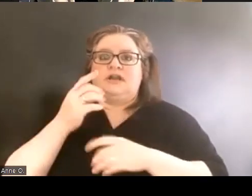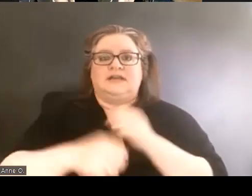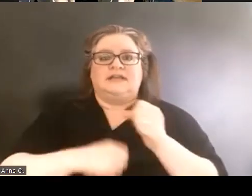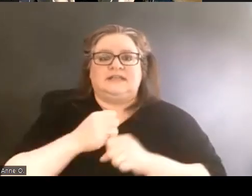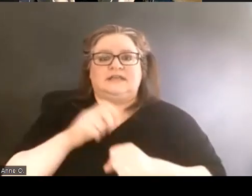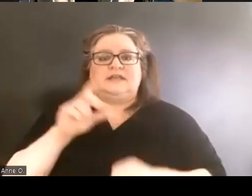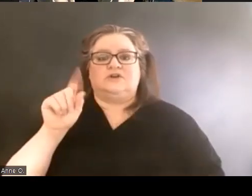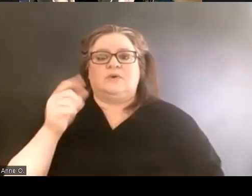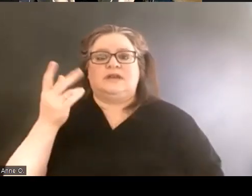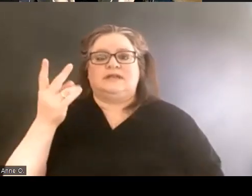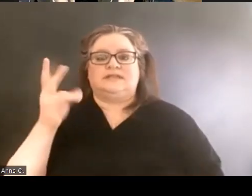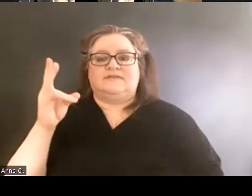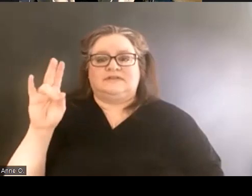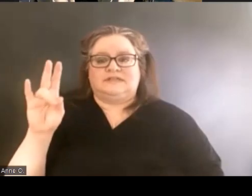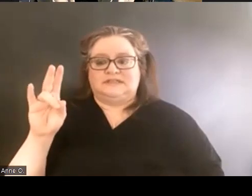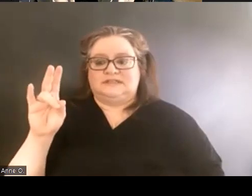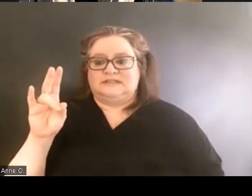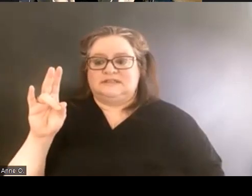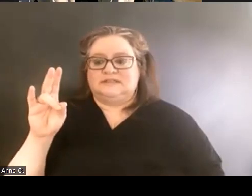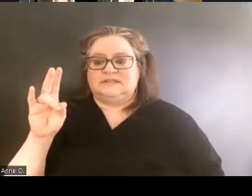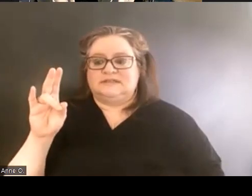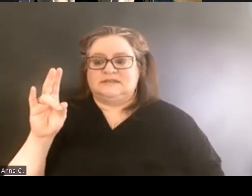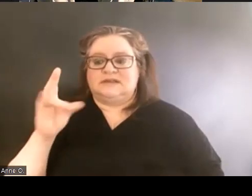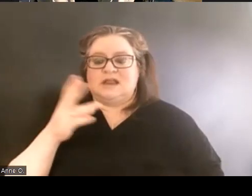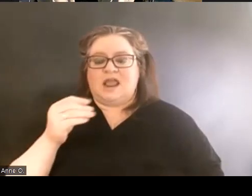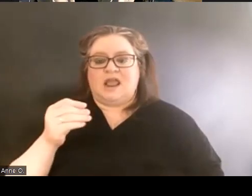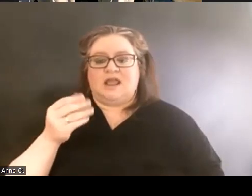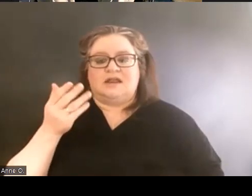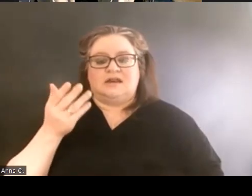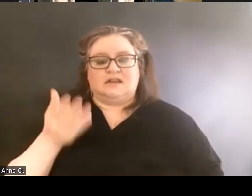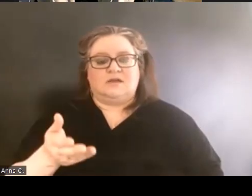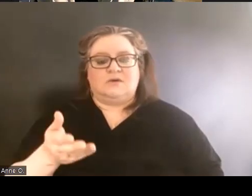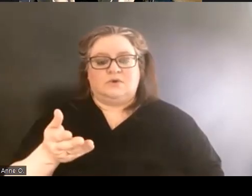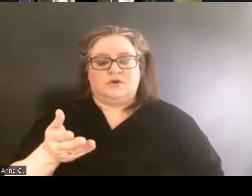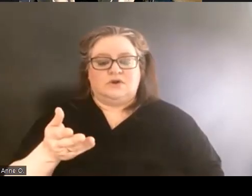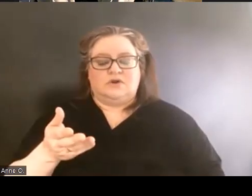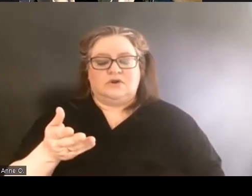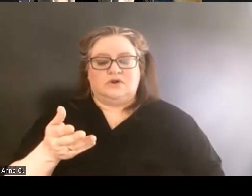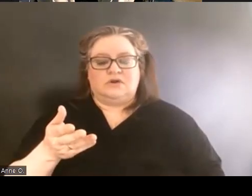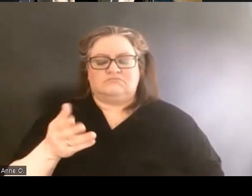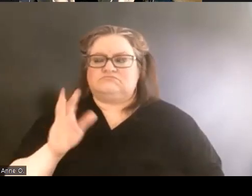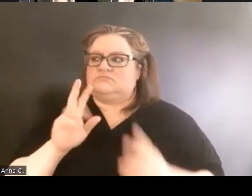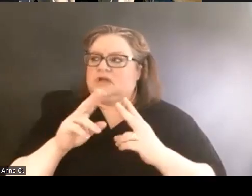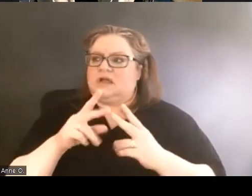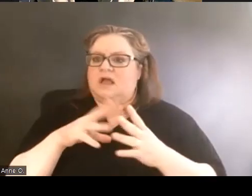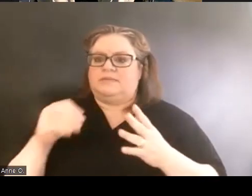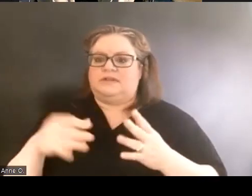And there were a couple of students, I mentioned their names earlier,